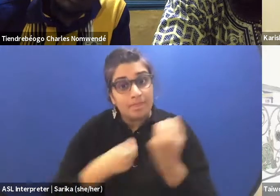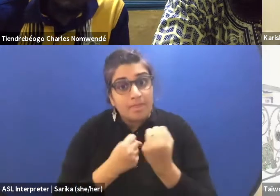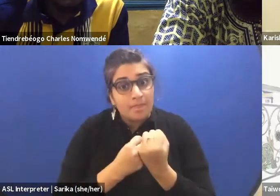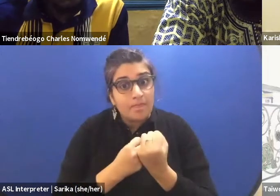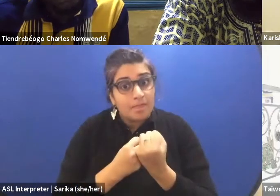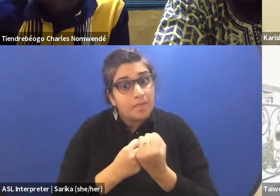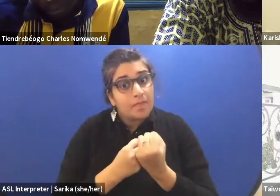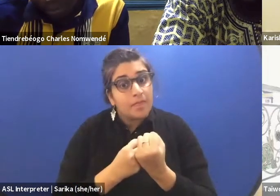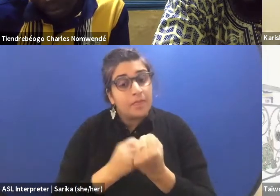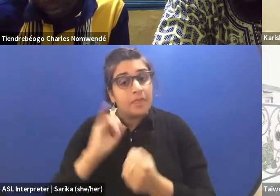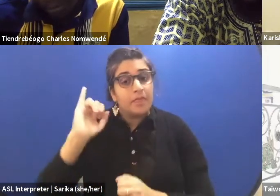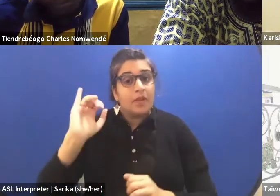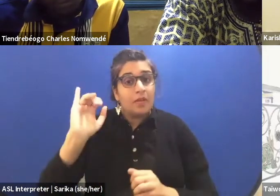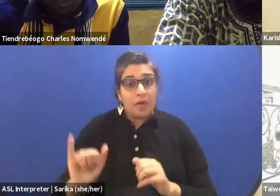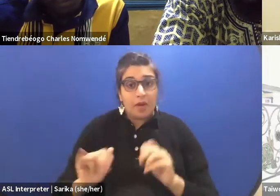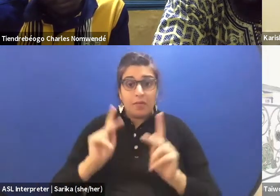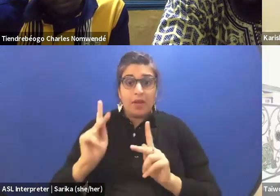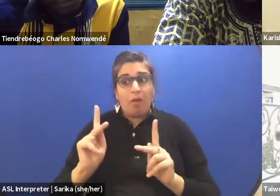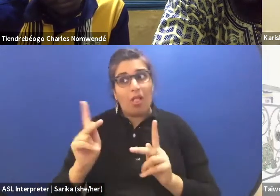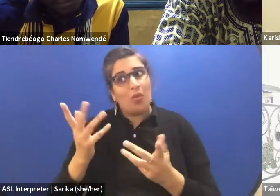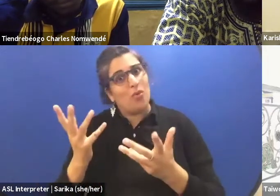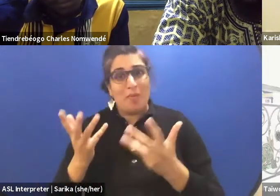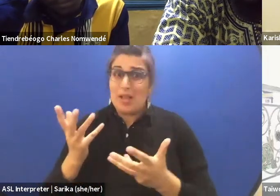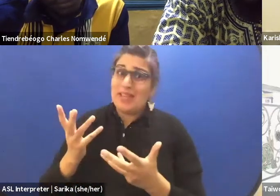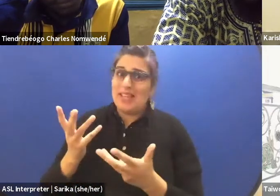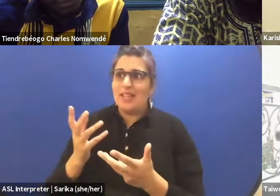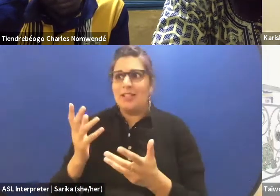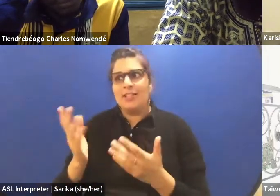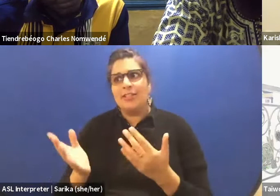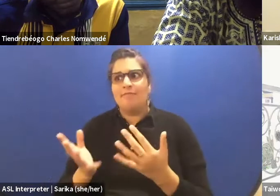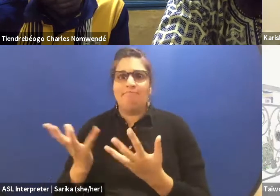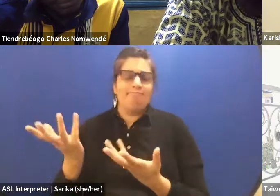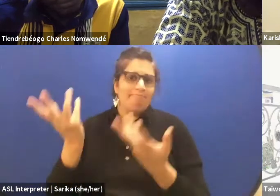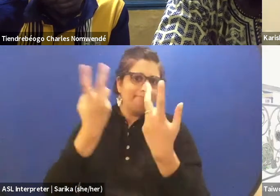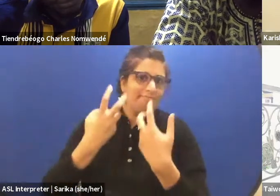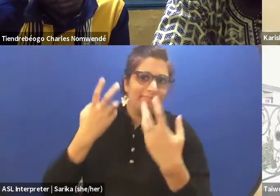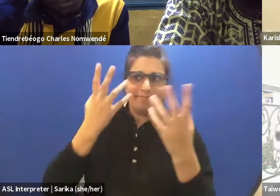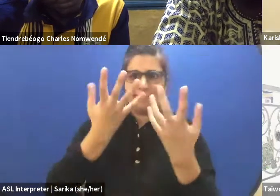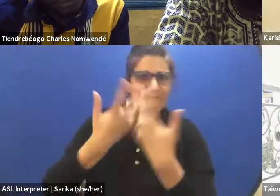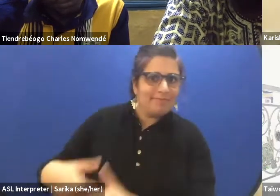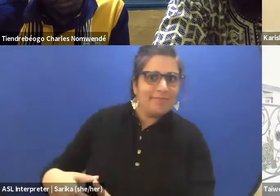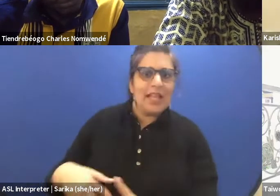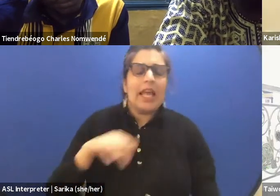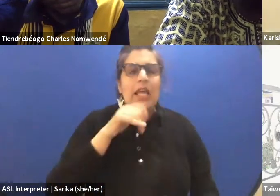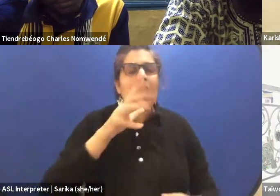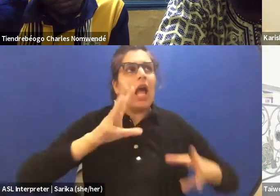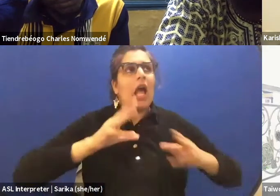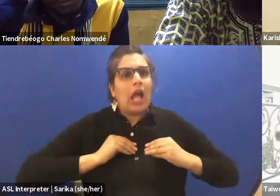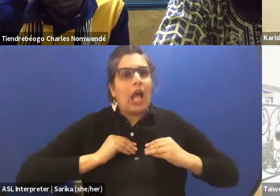by folks who might have it a little bit easier to have a seat on the table. And not appreciated or accepted from a pity perspective,